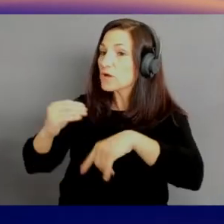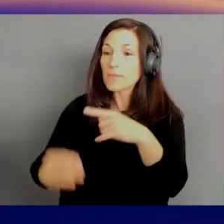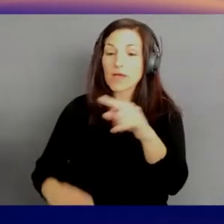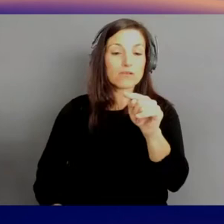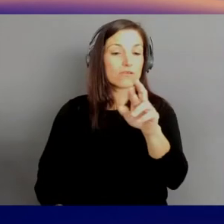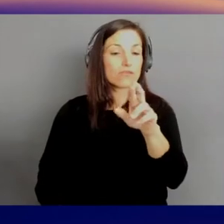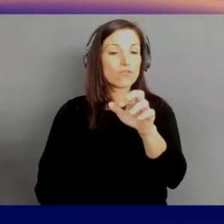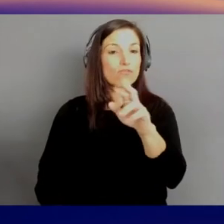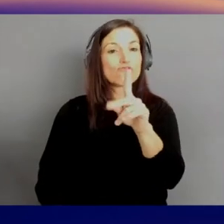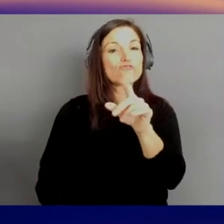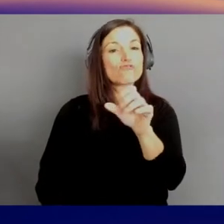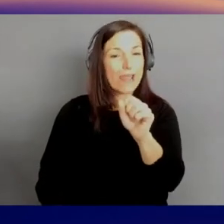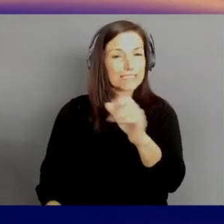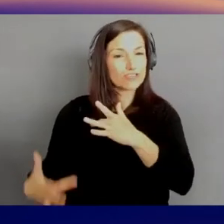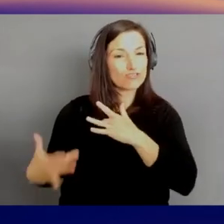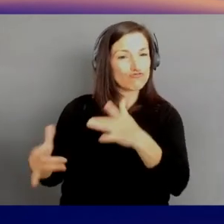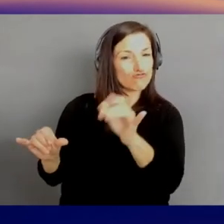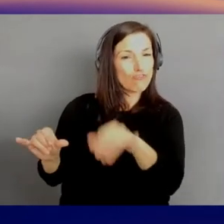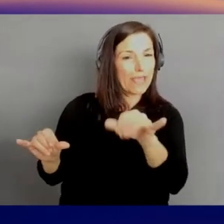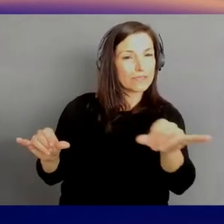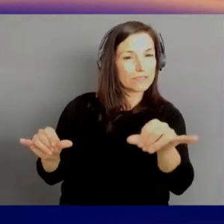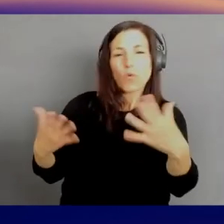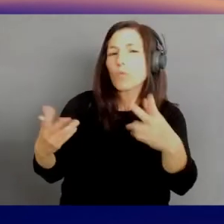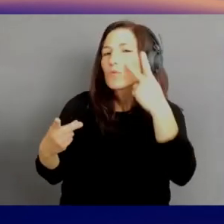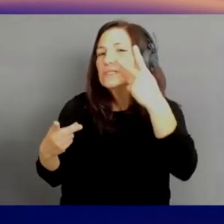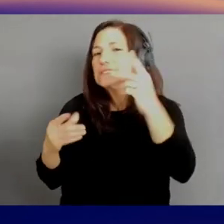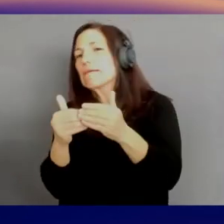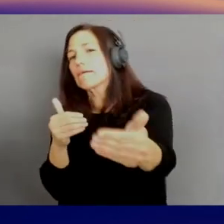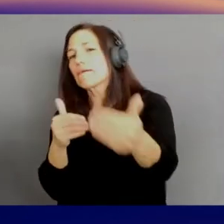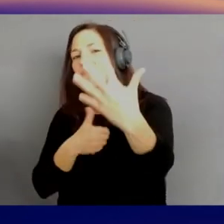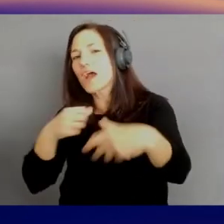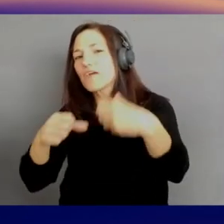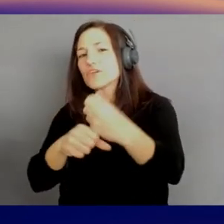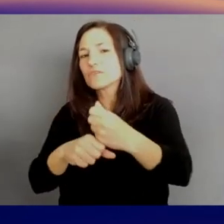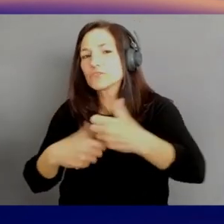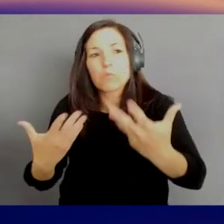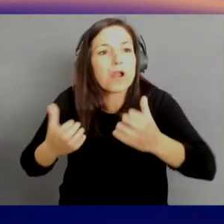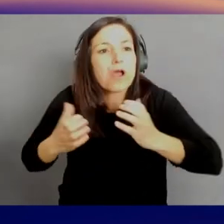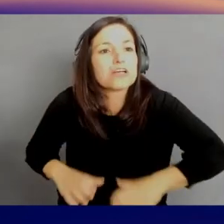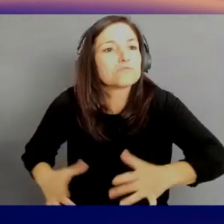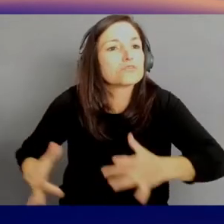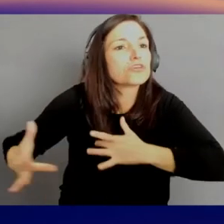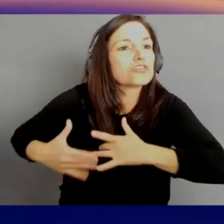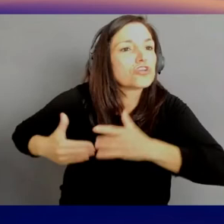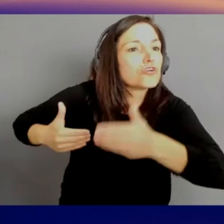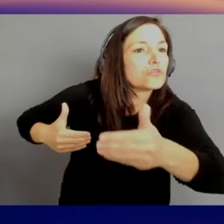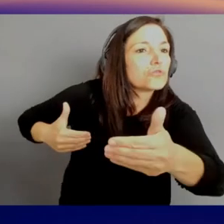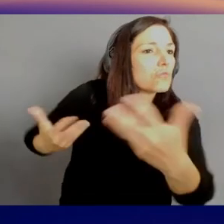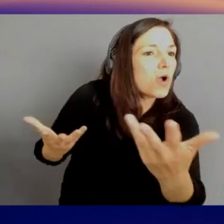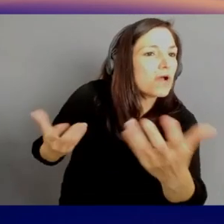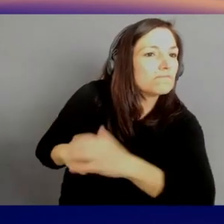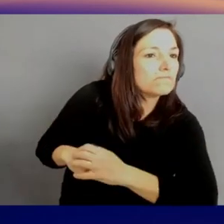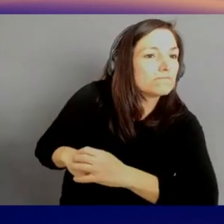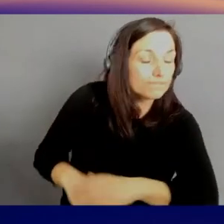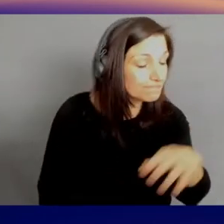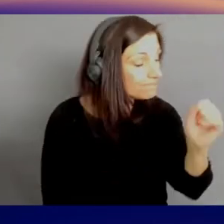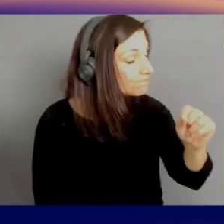I mean, what should customers be concerned with? Sure, so what we have is, we have a lot of colliding curves.